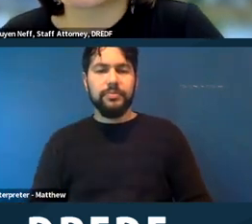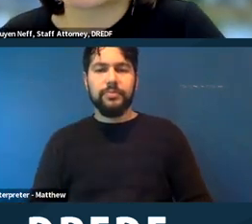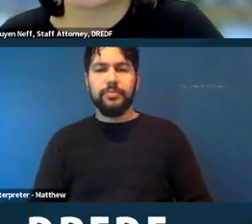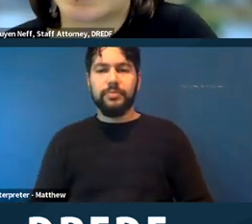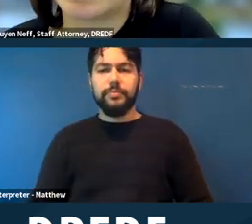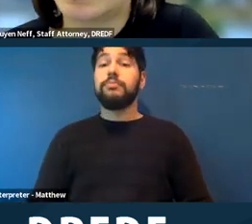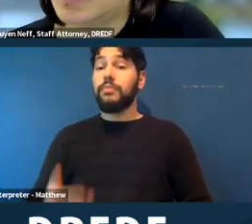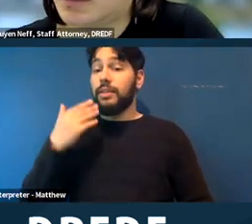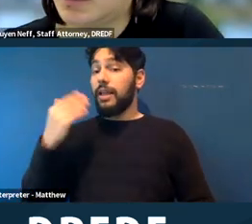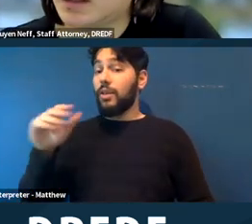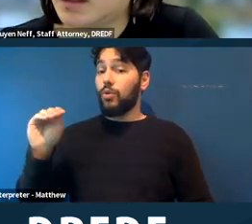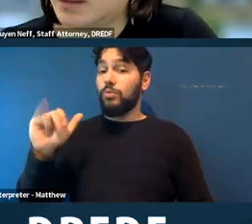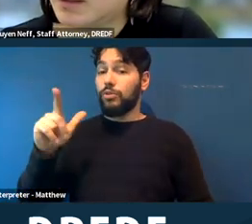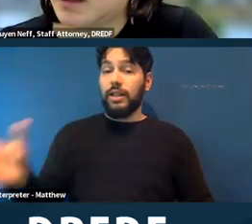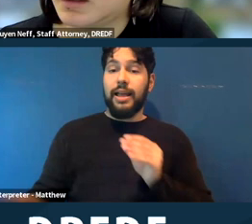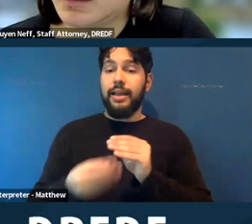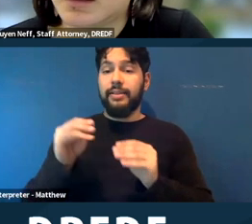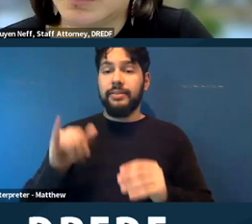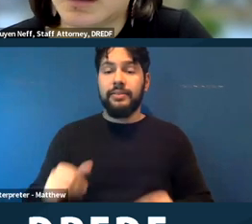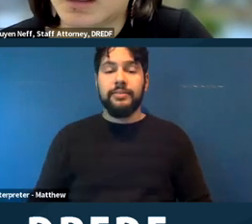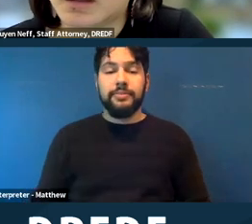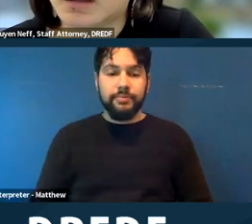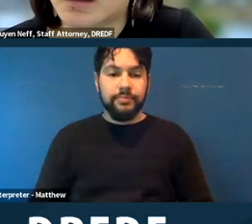Michele. Thanks for adding that. >> MICHELLE UZETA: I also if I could